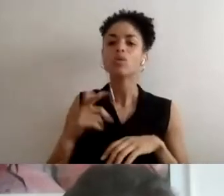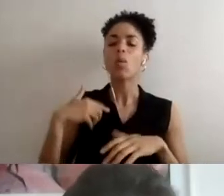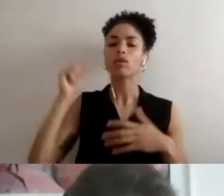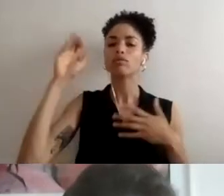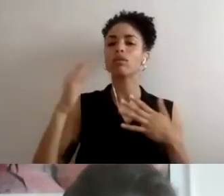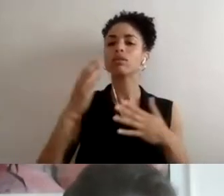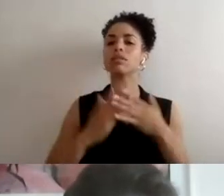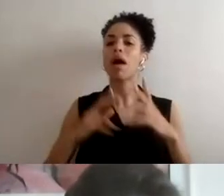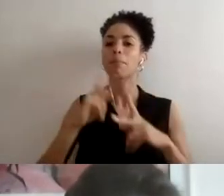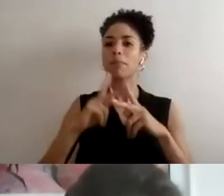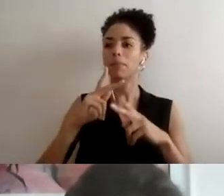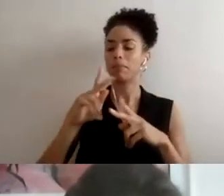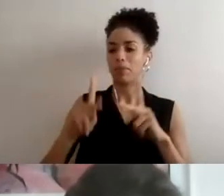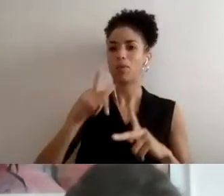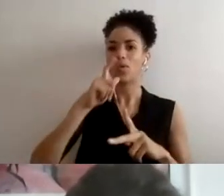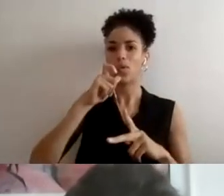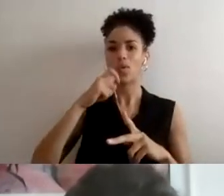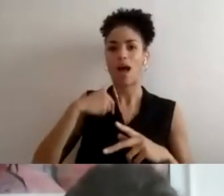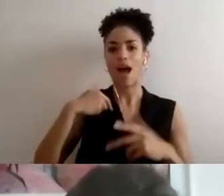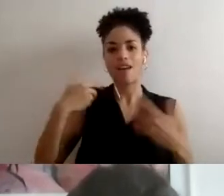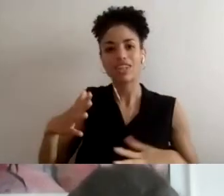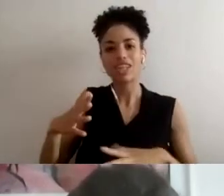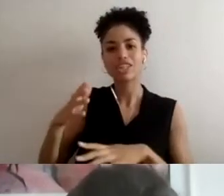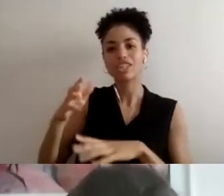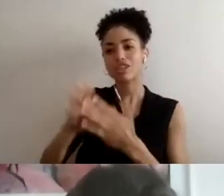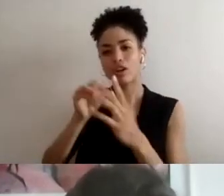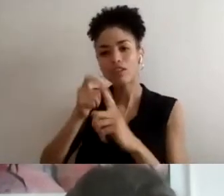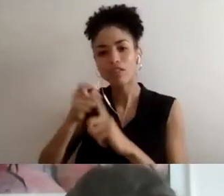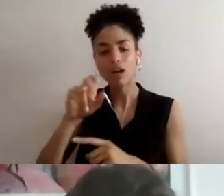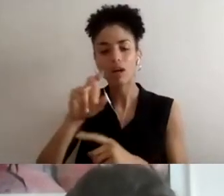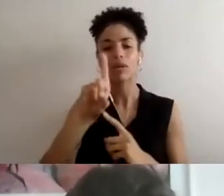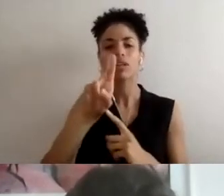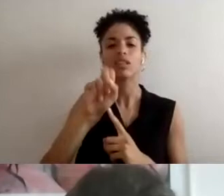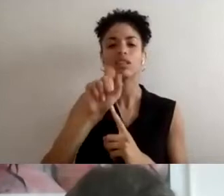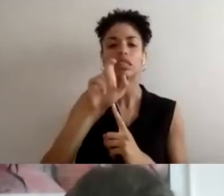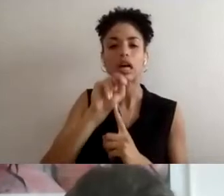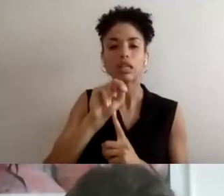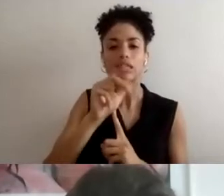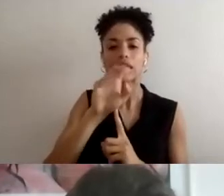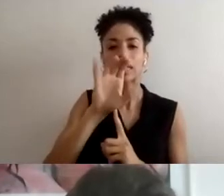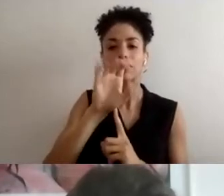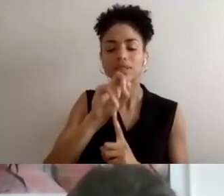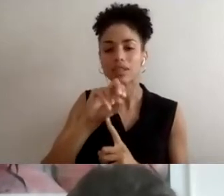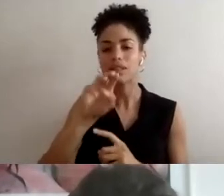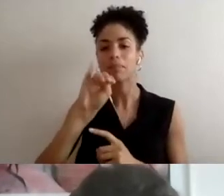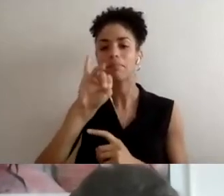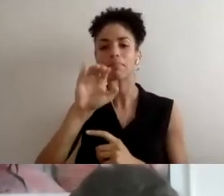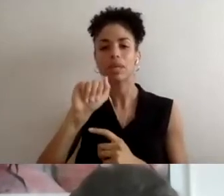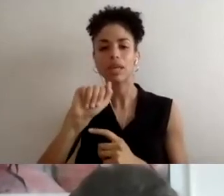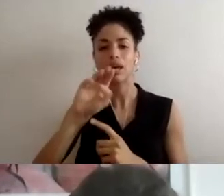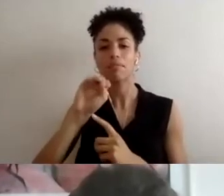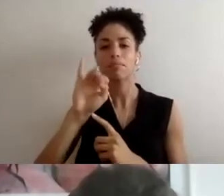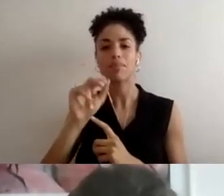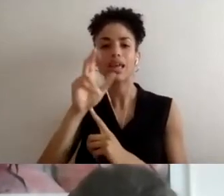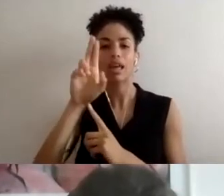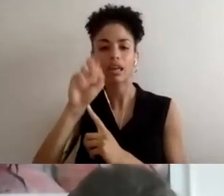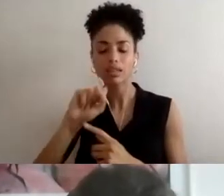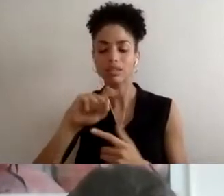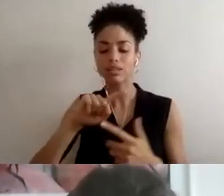learned from, like Dustin Gibson, Mia Mingus, Patti Berne, one of the cofounders